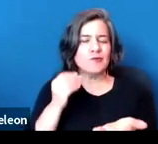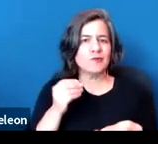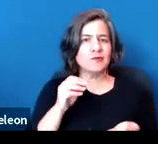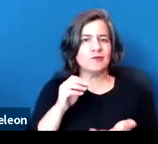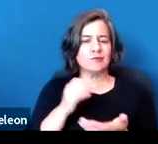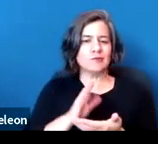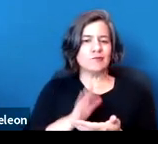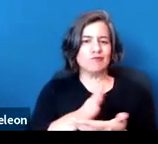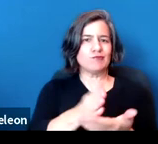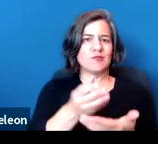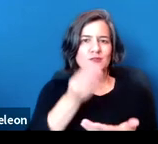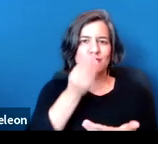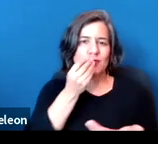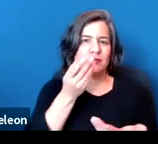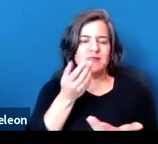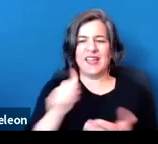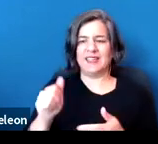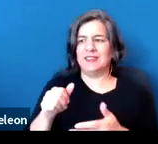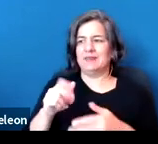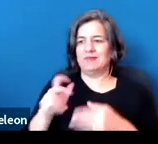any type of food handling scenario.